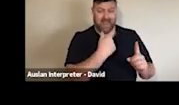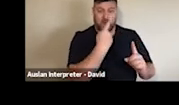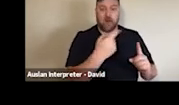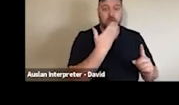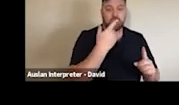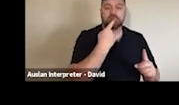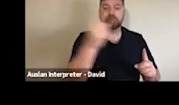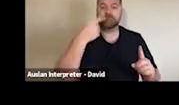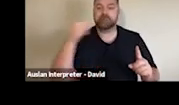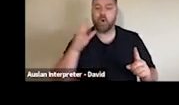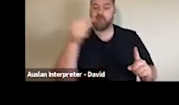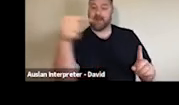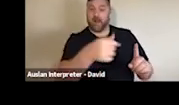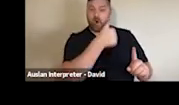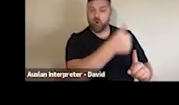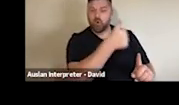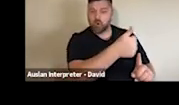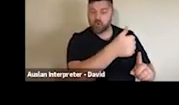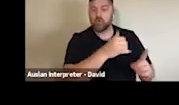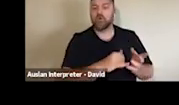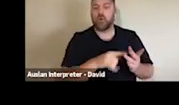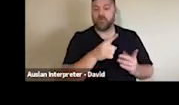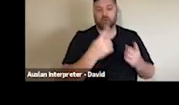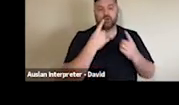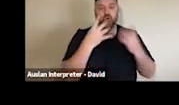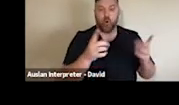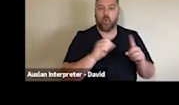we know that events are with limited capacity and there's less available on the market.